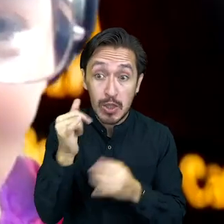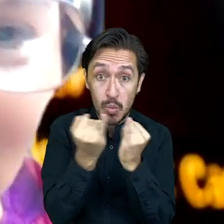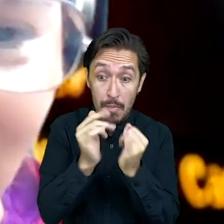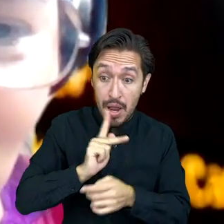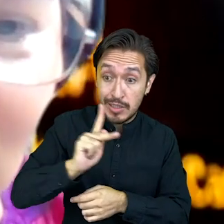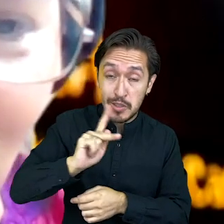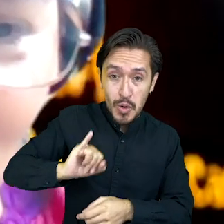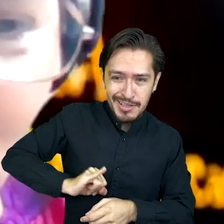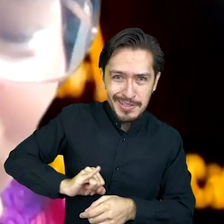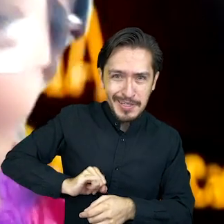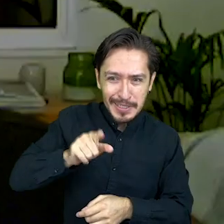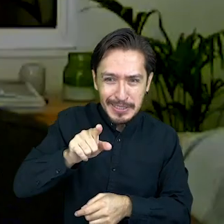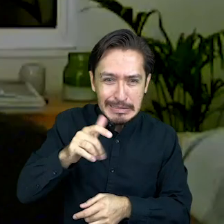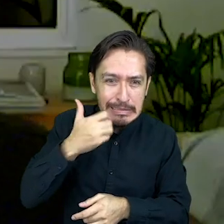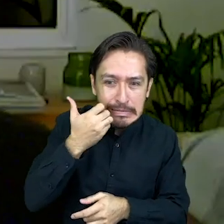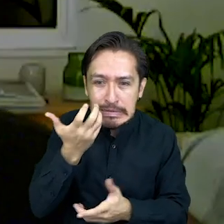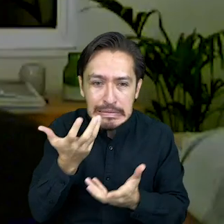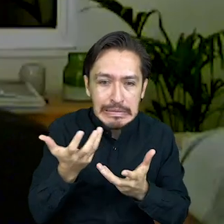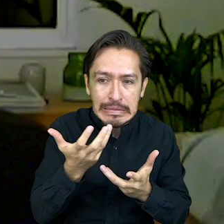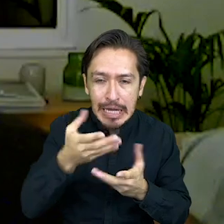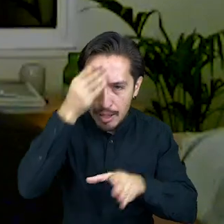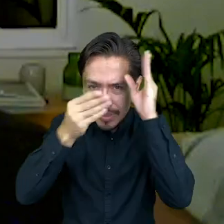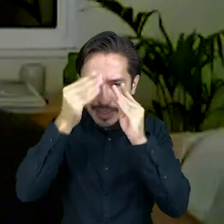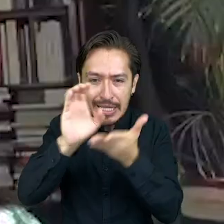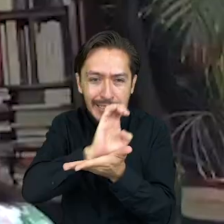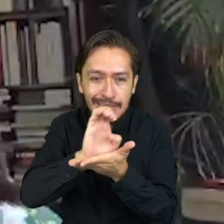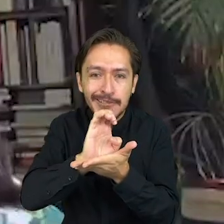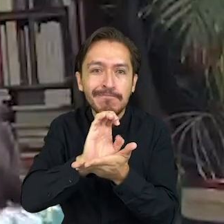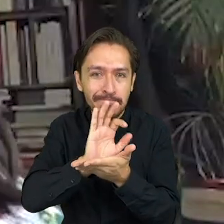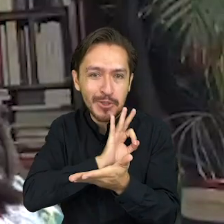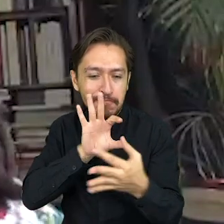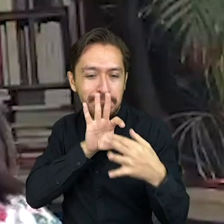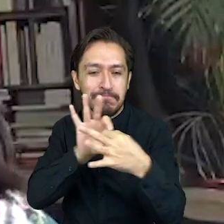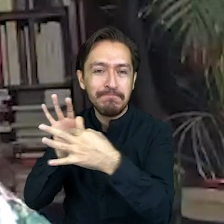who are as hungry for the performing arts as yourself.